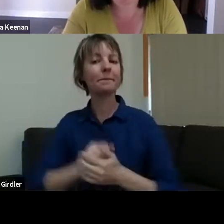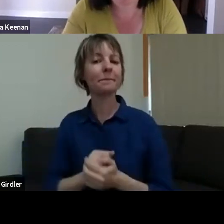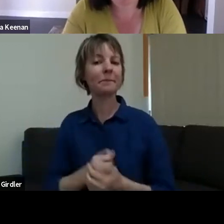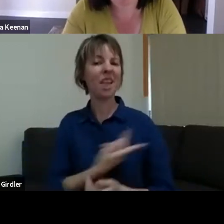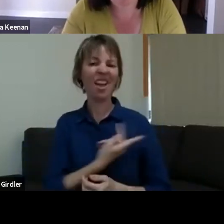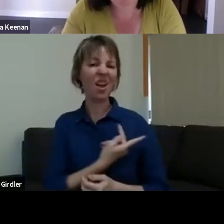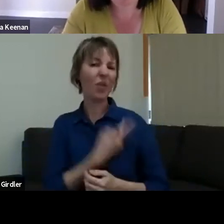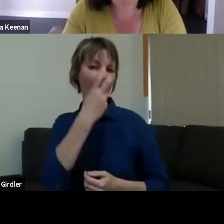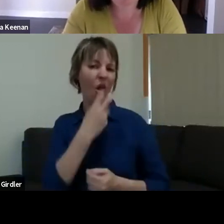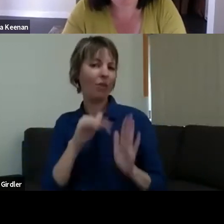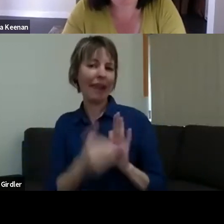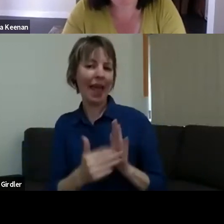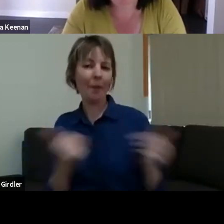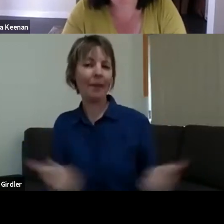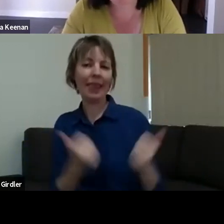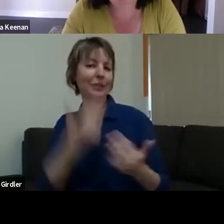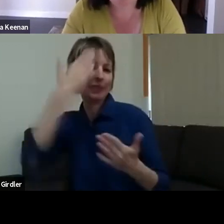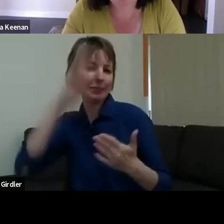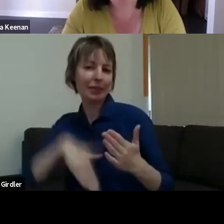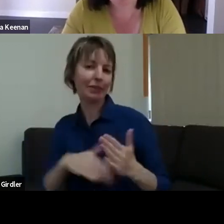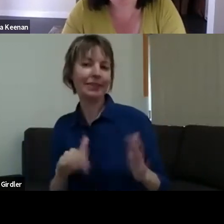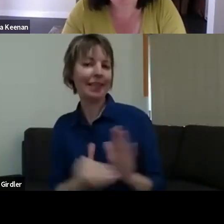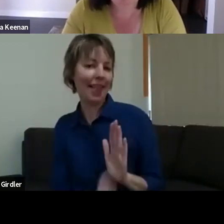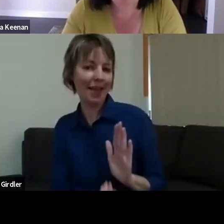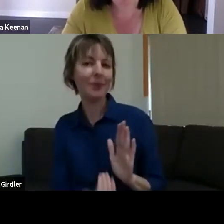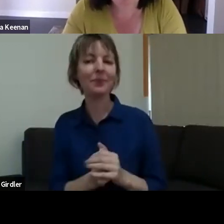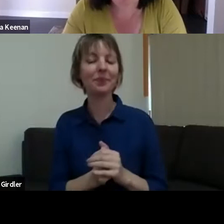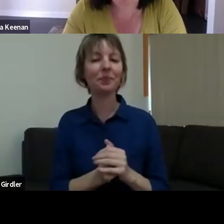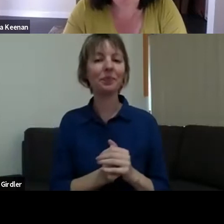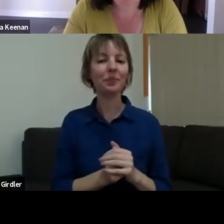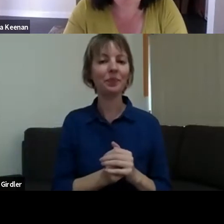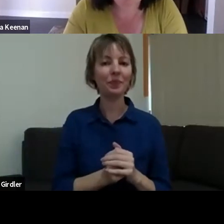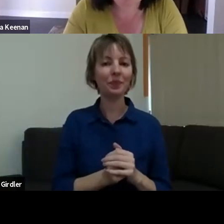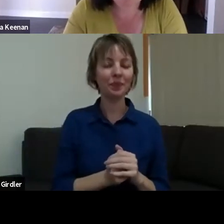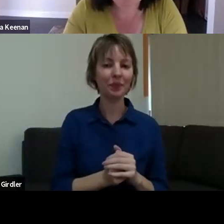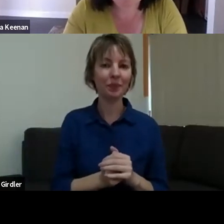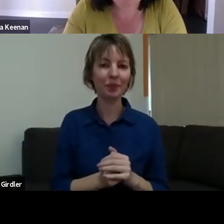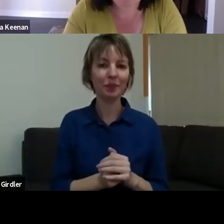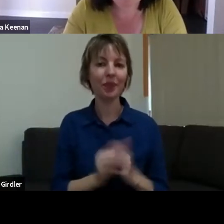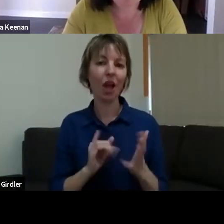area. So, you know, it's one of those things. As Mahoney said,